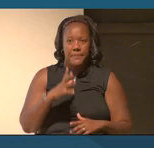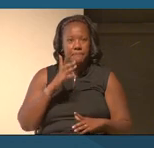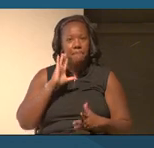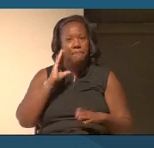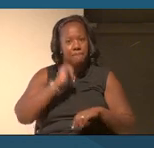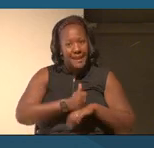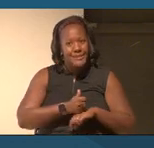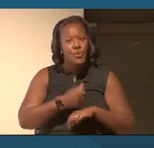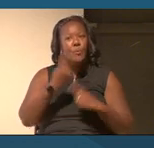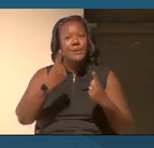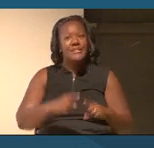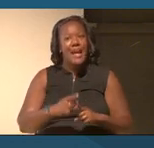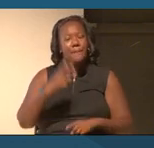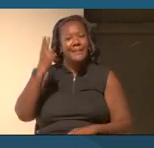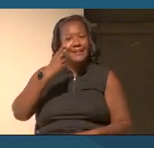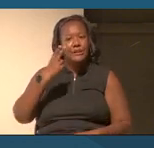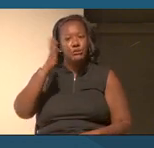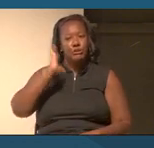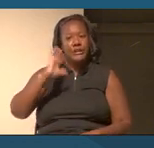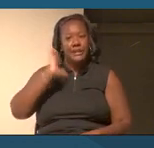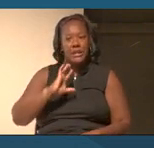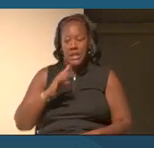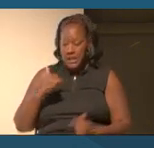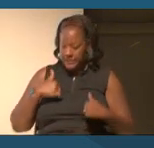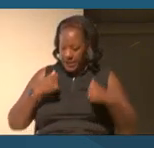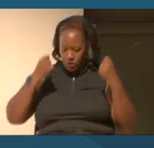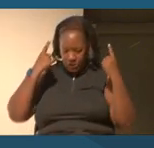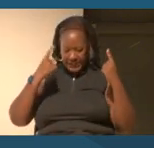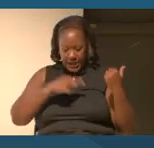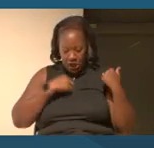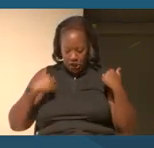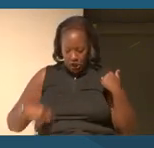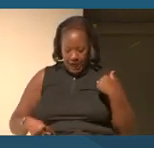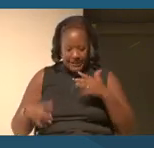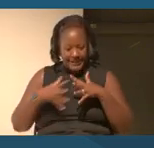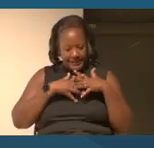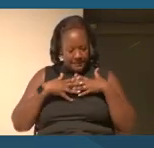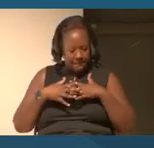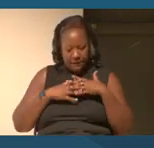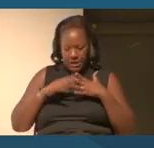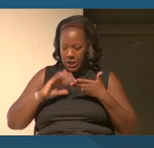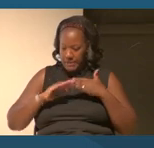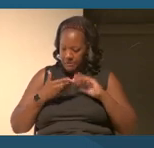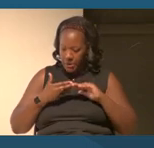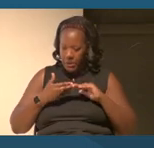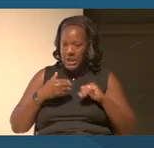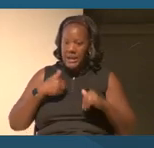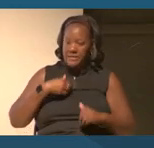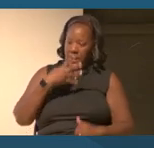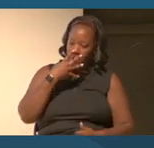They understood what it meant to be a Chinese American community that was excluded in 1875,